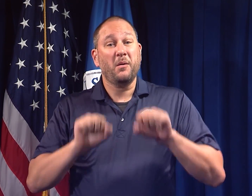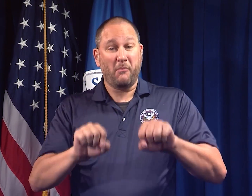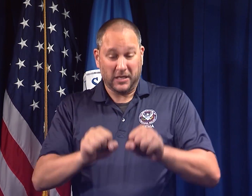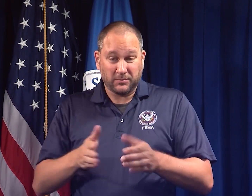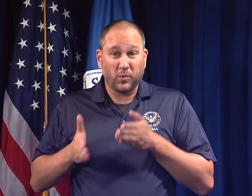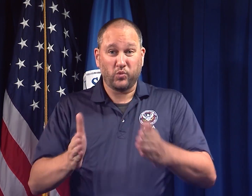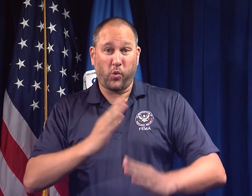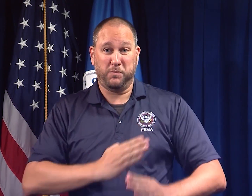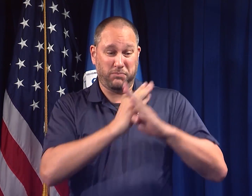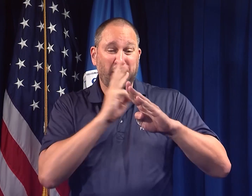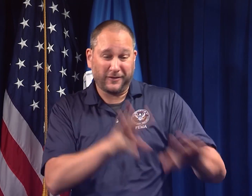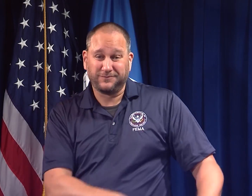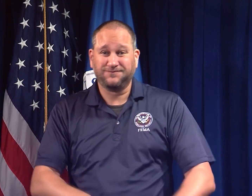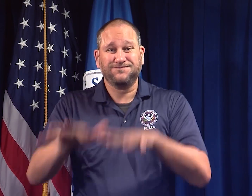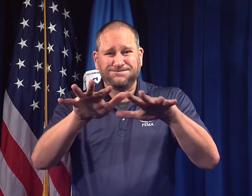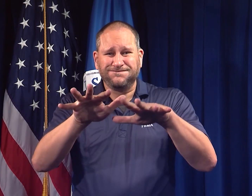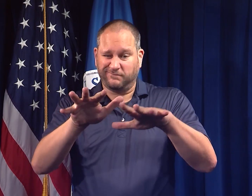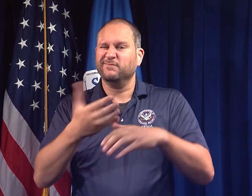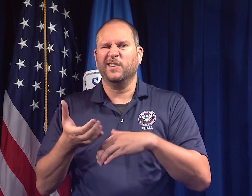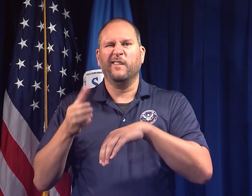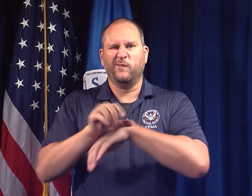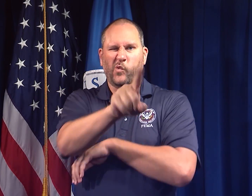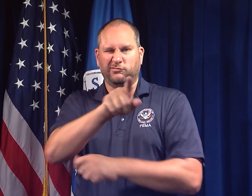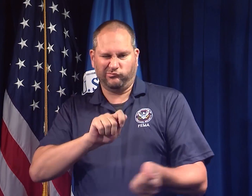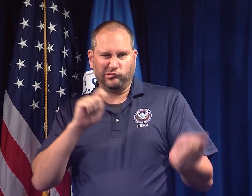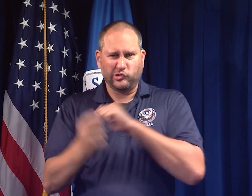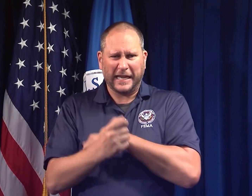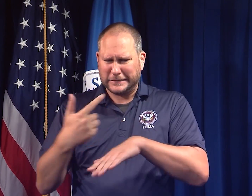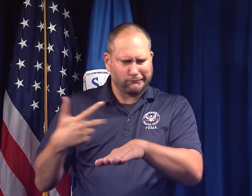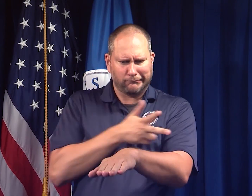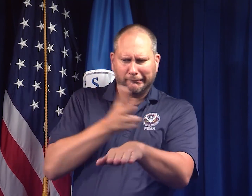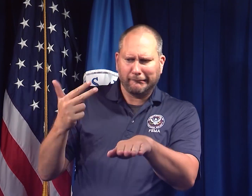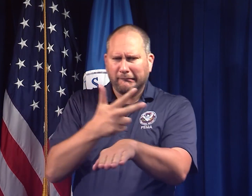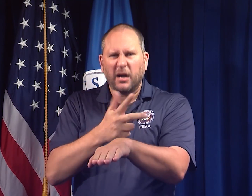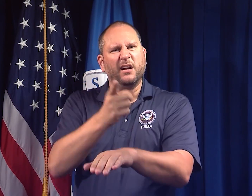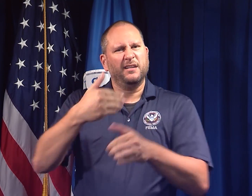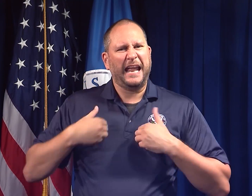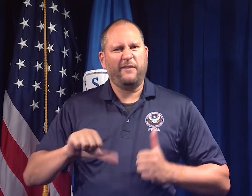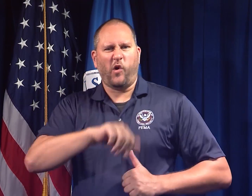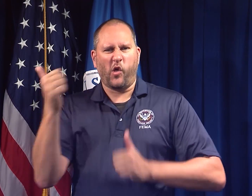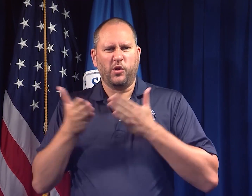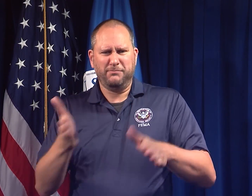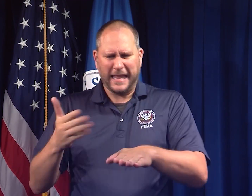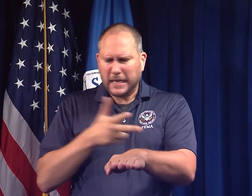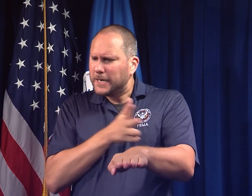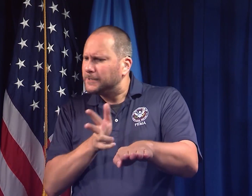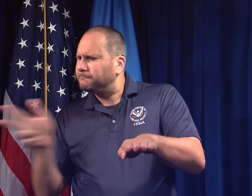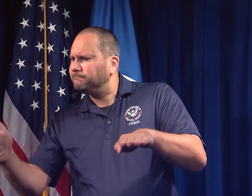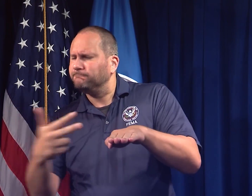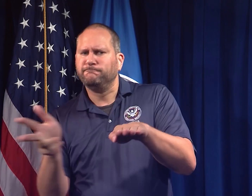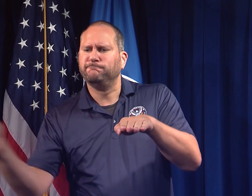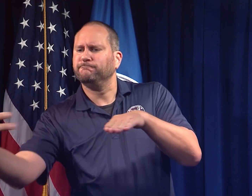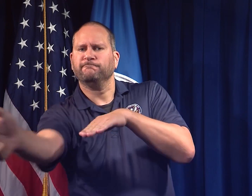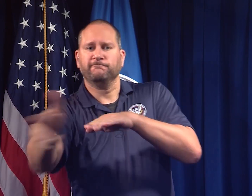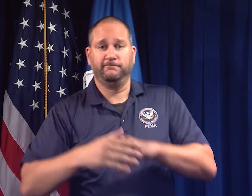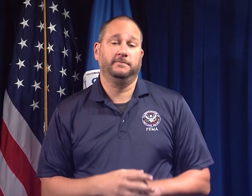Be prepared to take detours and adjust your route due to road closures if there is standing water.